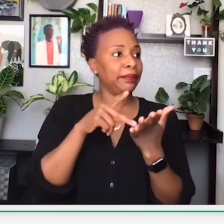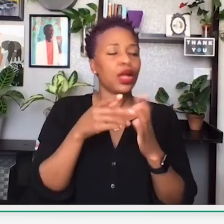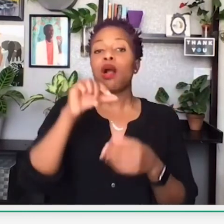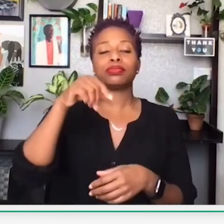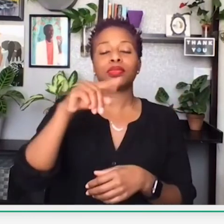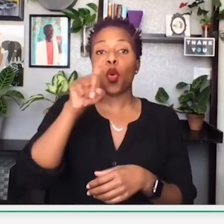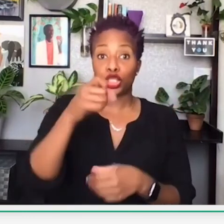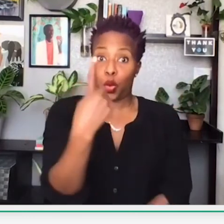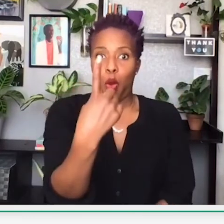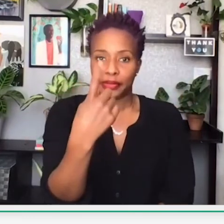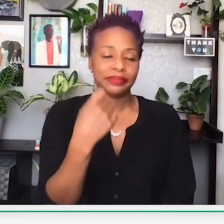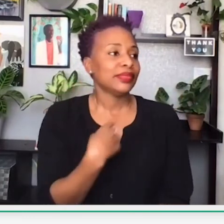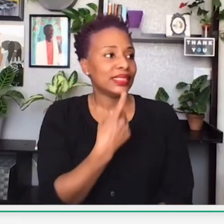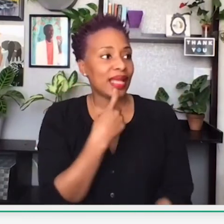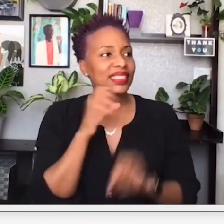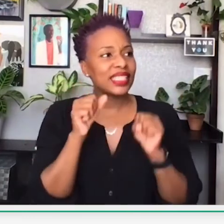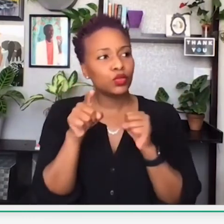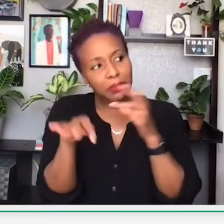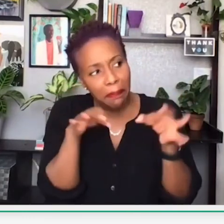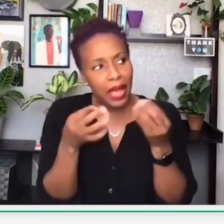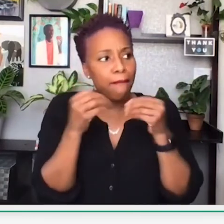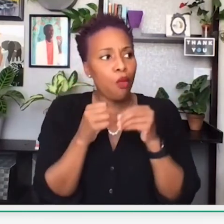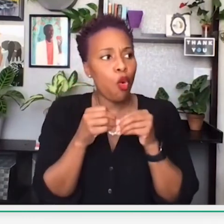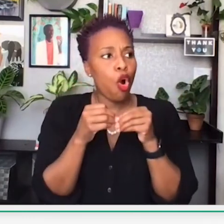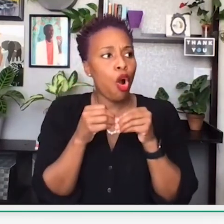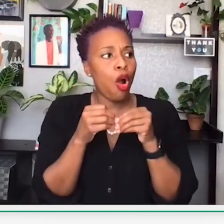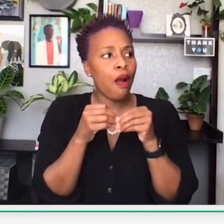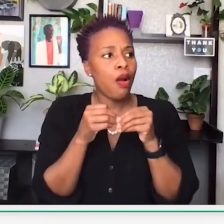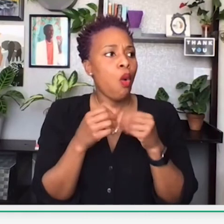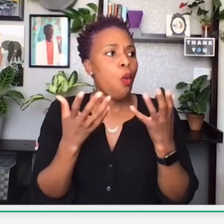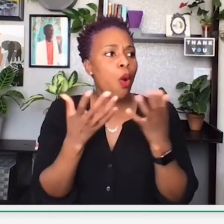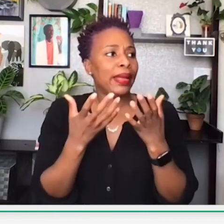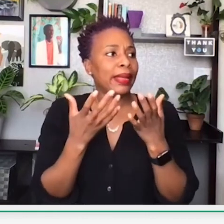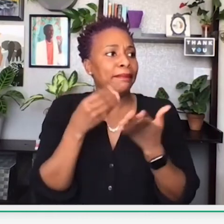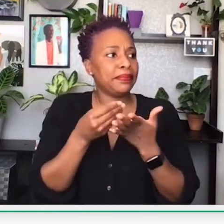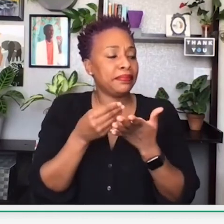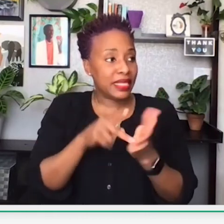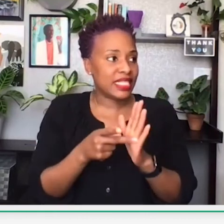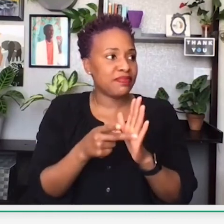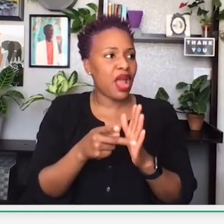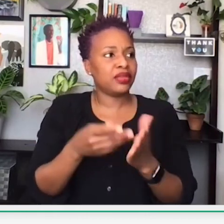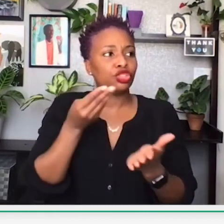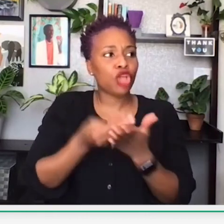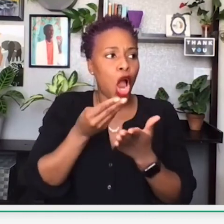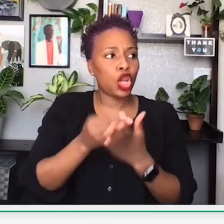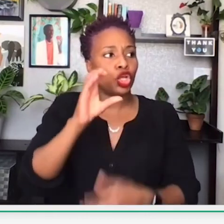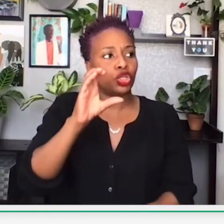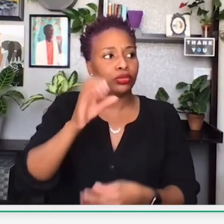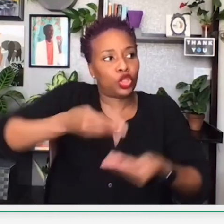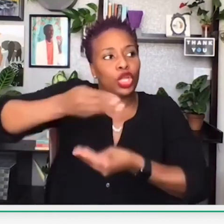Okay, so here's a question, the first question. It says: Could you explain more about what it means